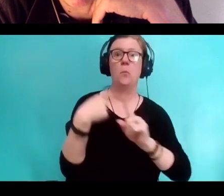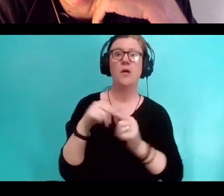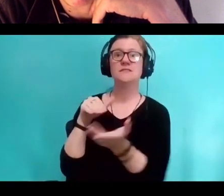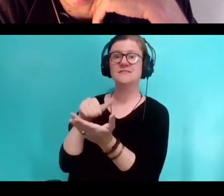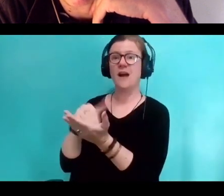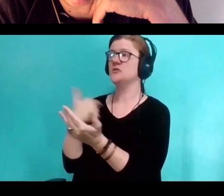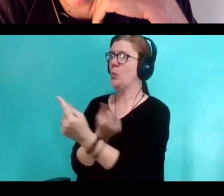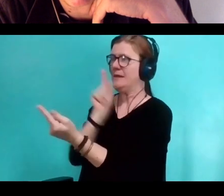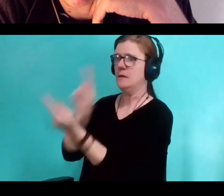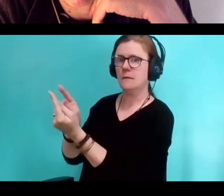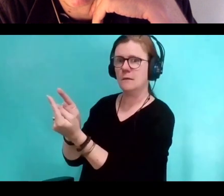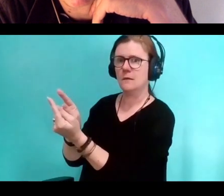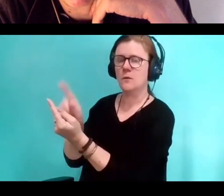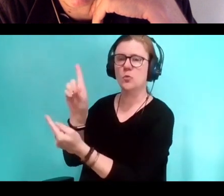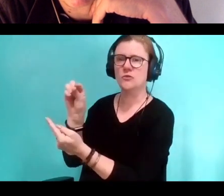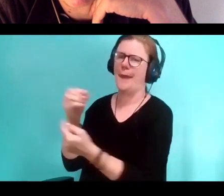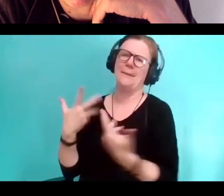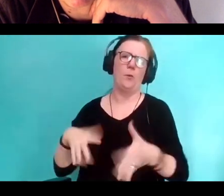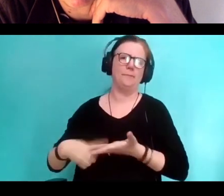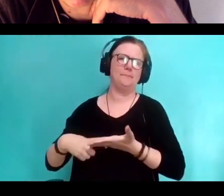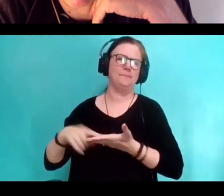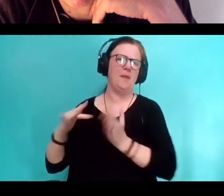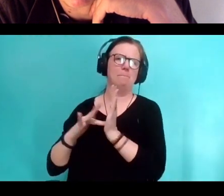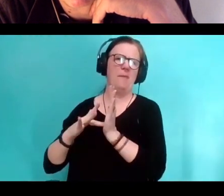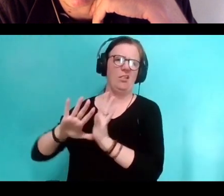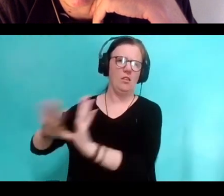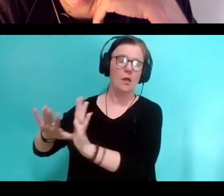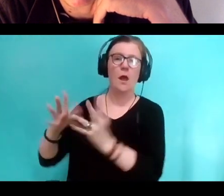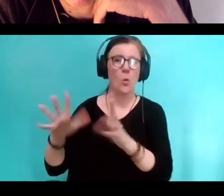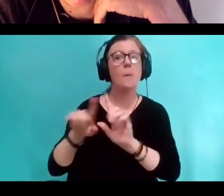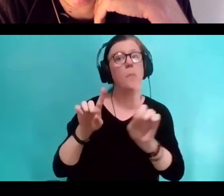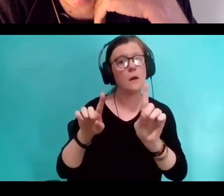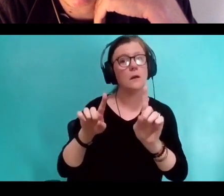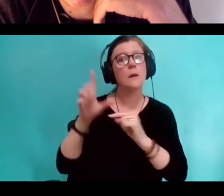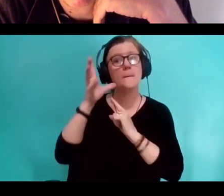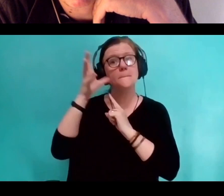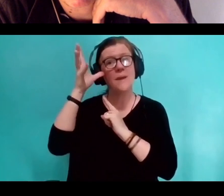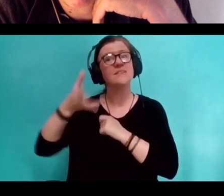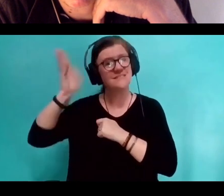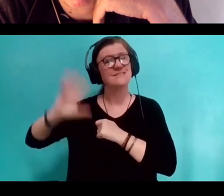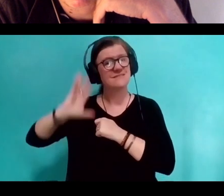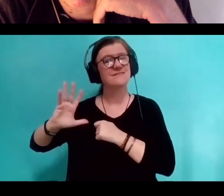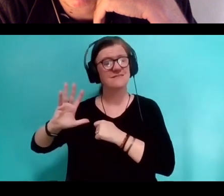And I don't wanna spend our whole time talking about medical stuff, but parents were the ones going to the doctors